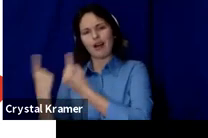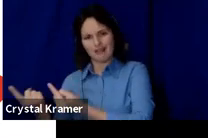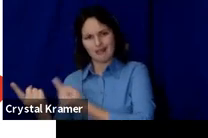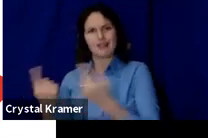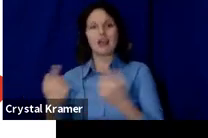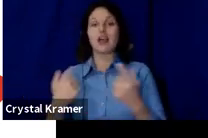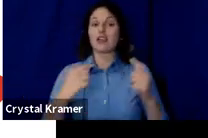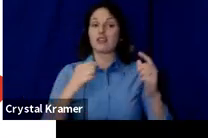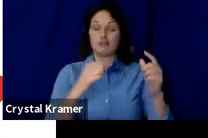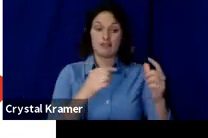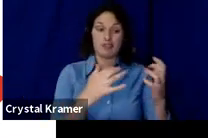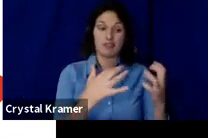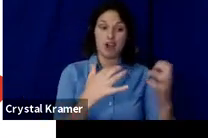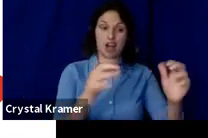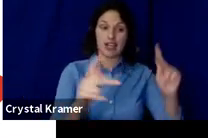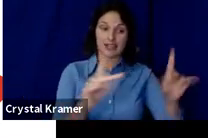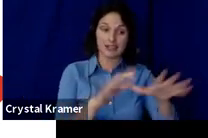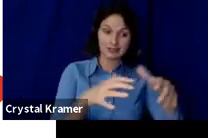A crowdfunding opportunity is a way to celebrate them.